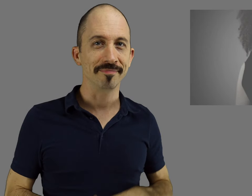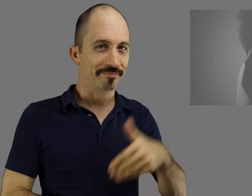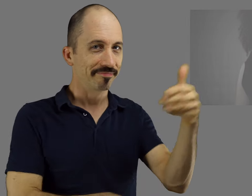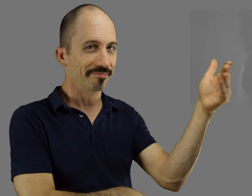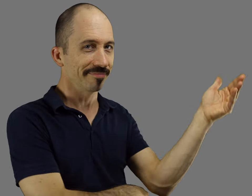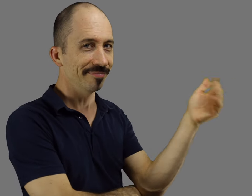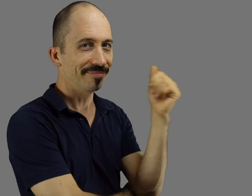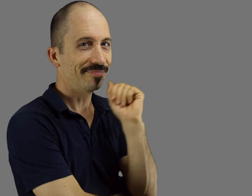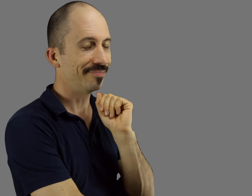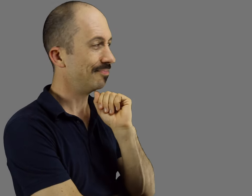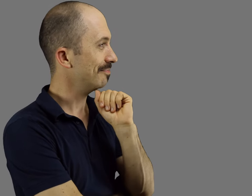Let's take a quick peek!